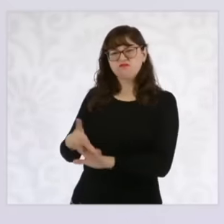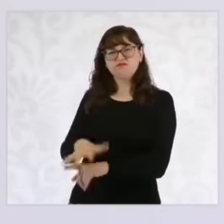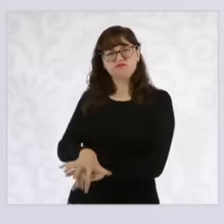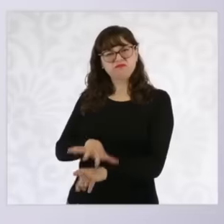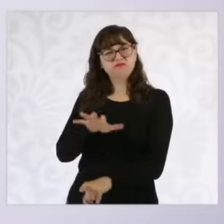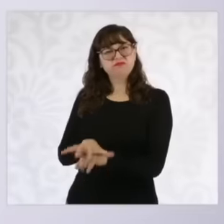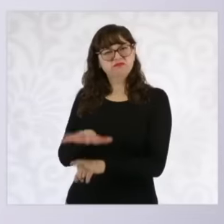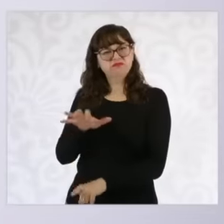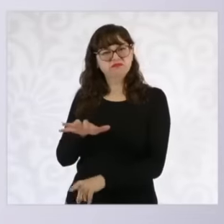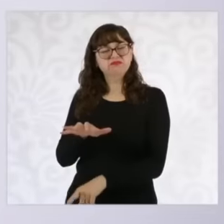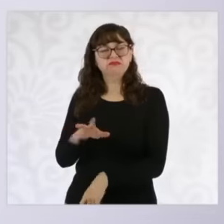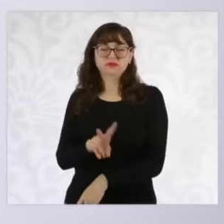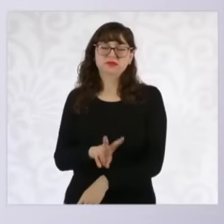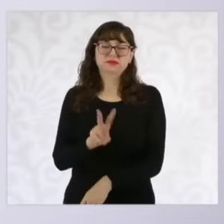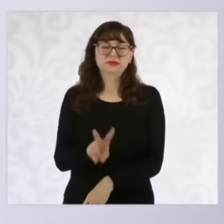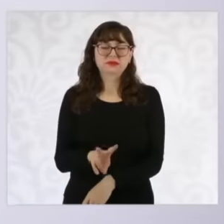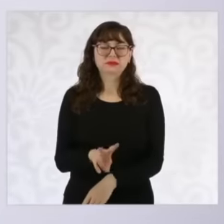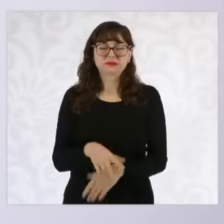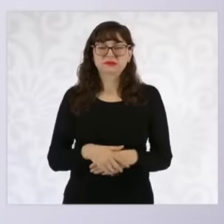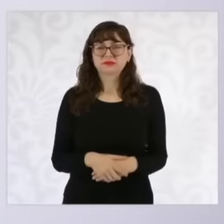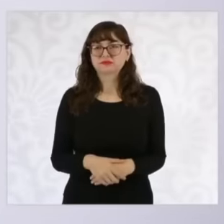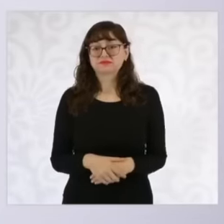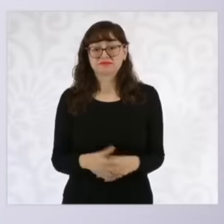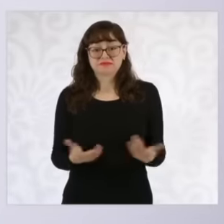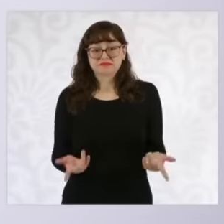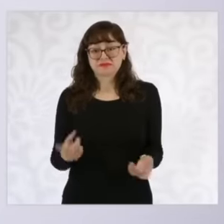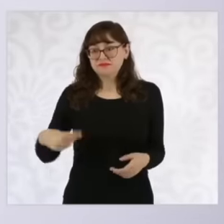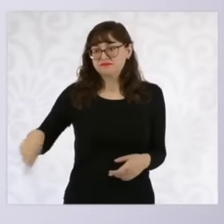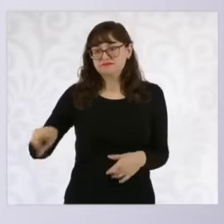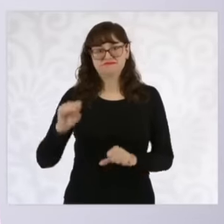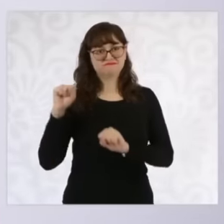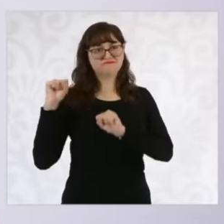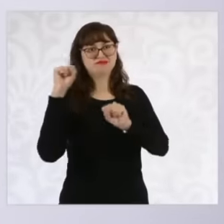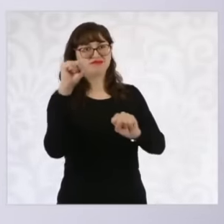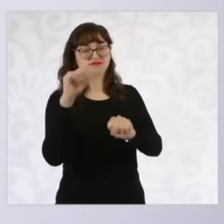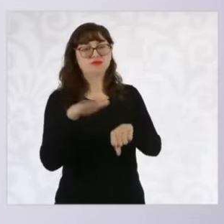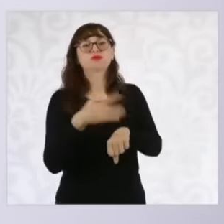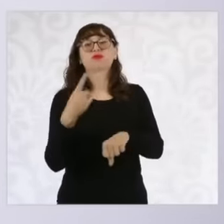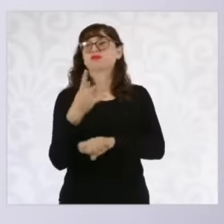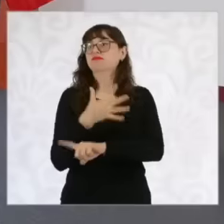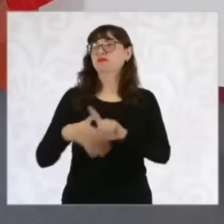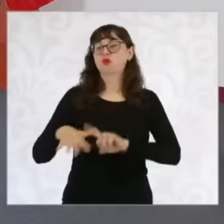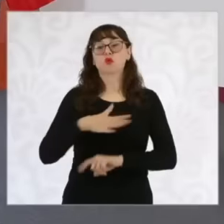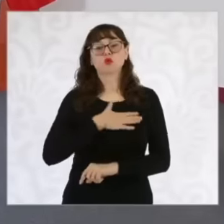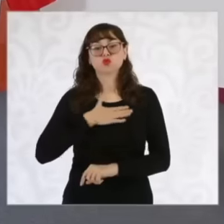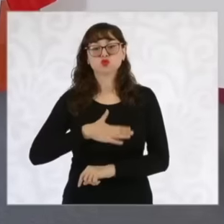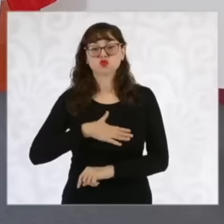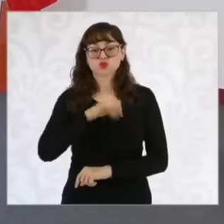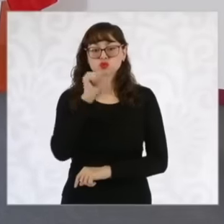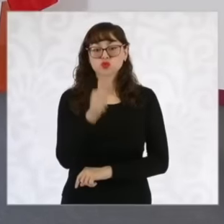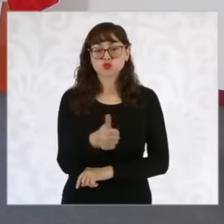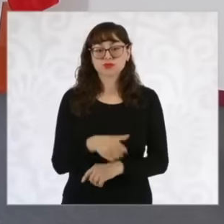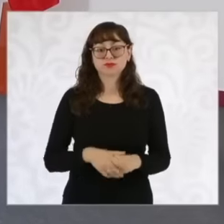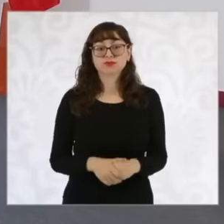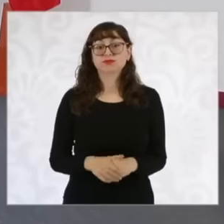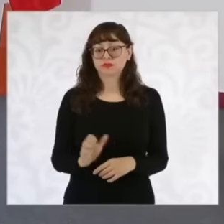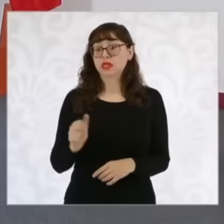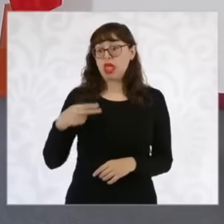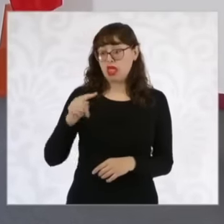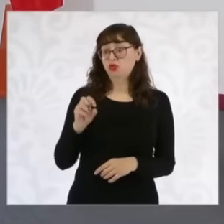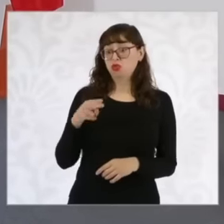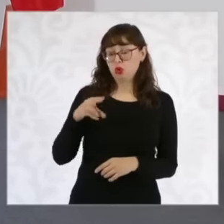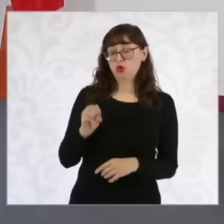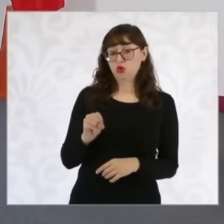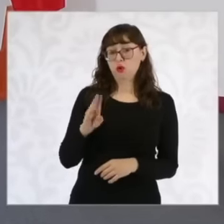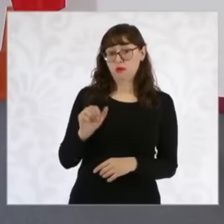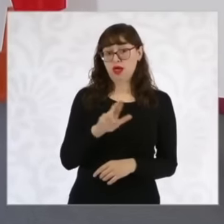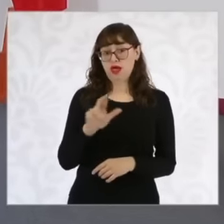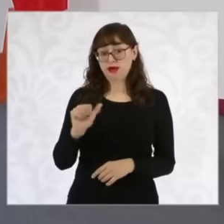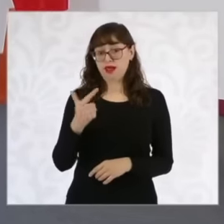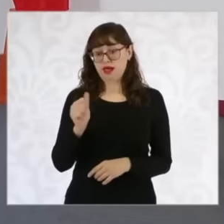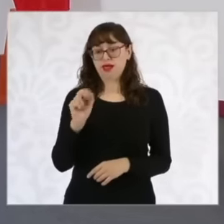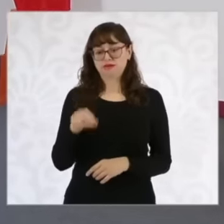the product of an injustice. So we are going to review the case of Antonio Barragán and I am going to